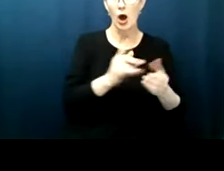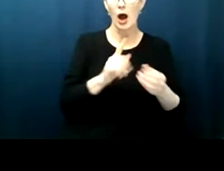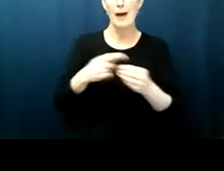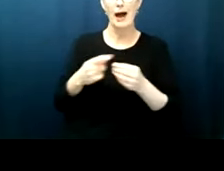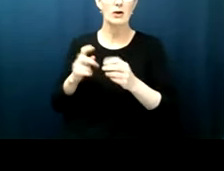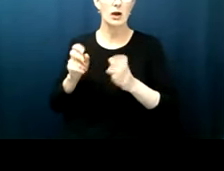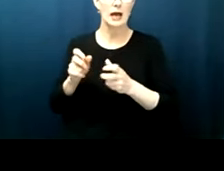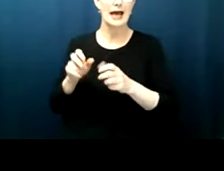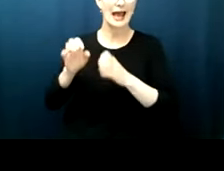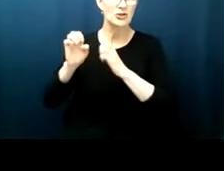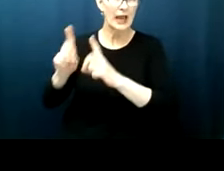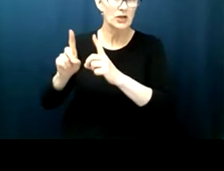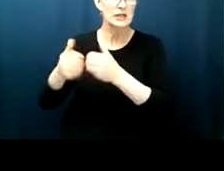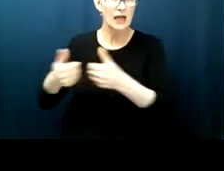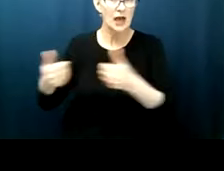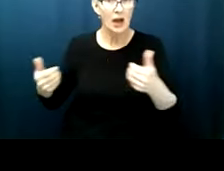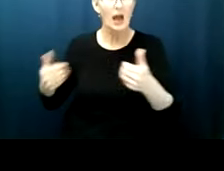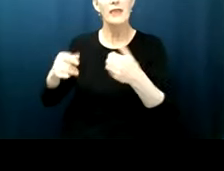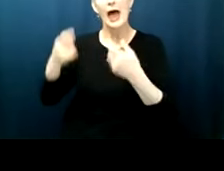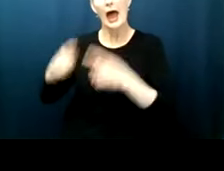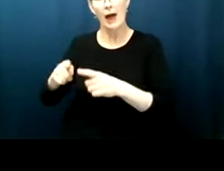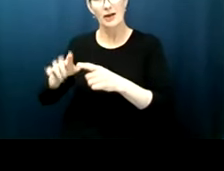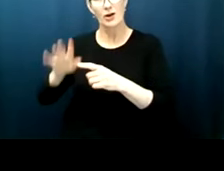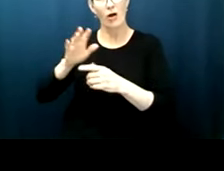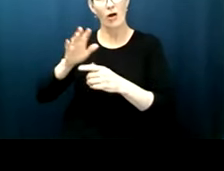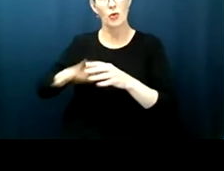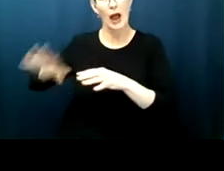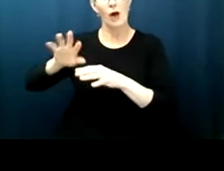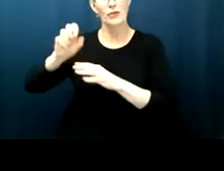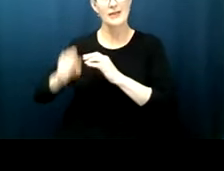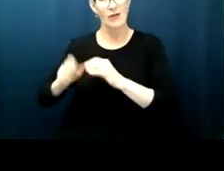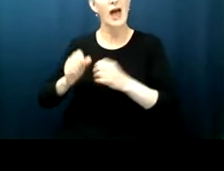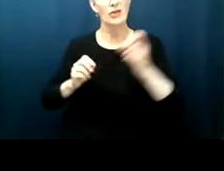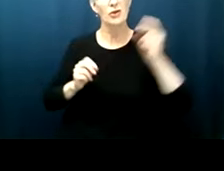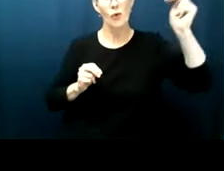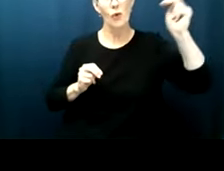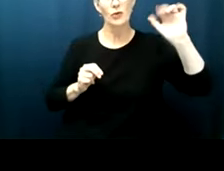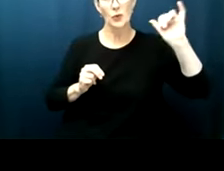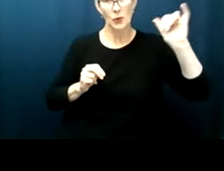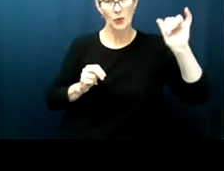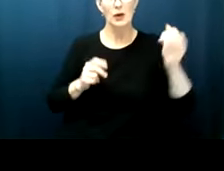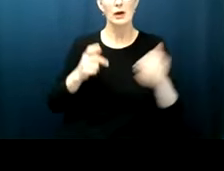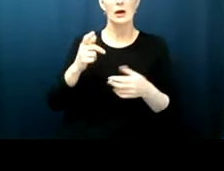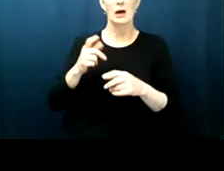many states in the south as well as the north but it was predicated by the seating or the attempted